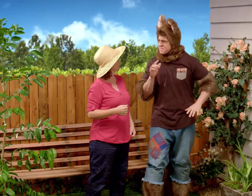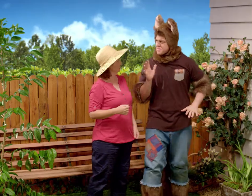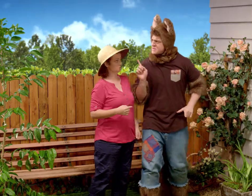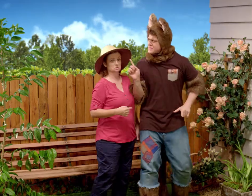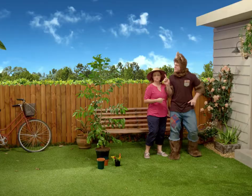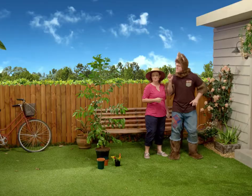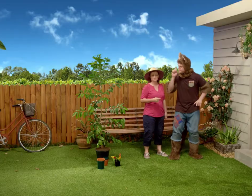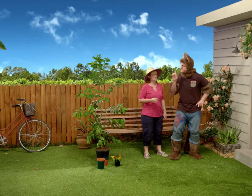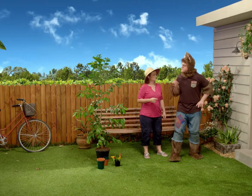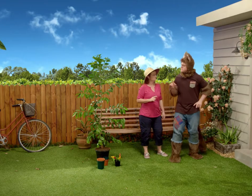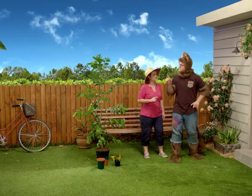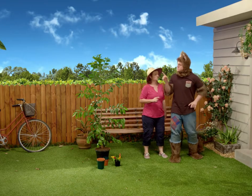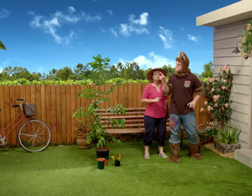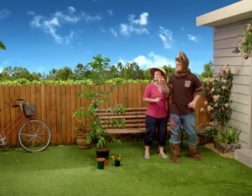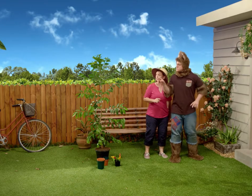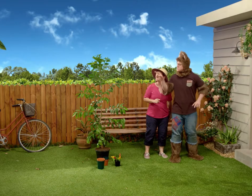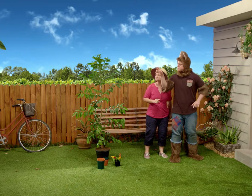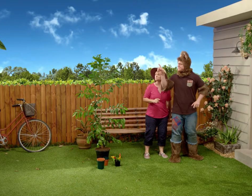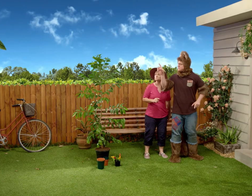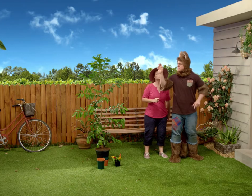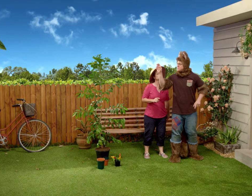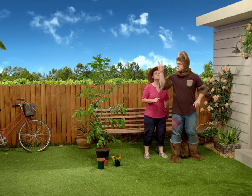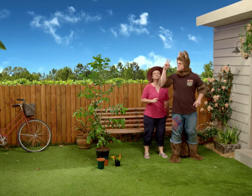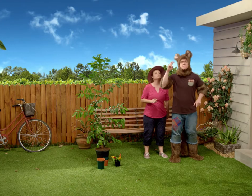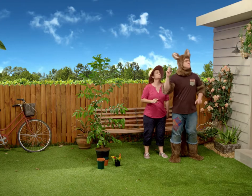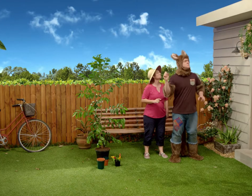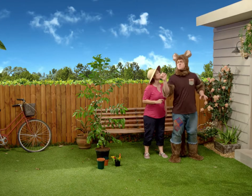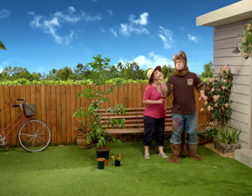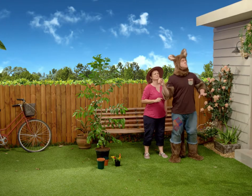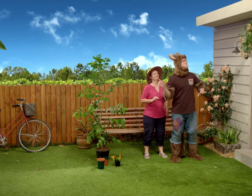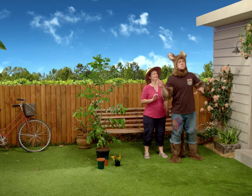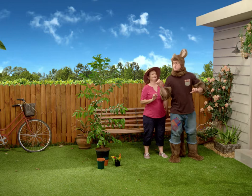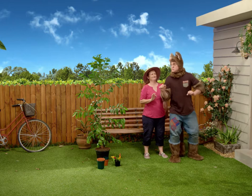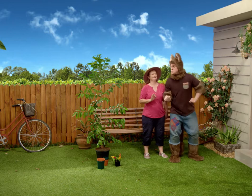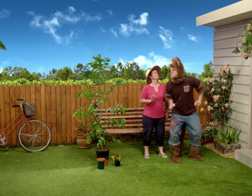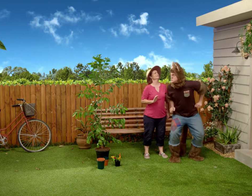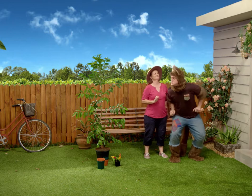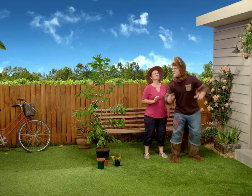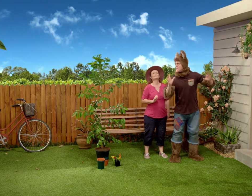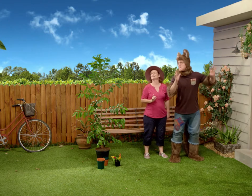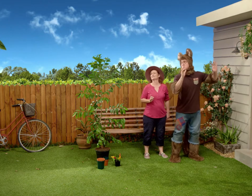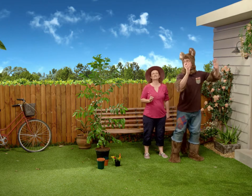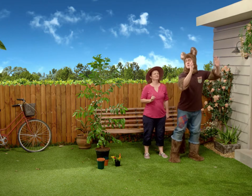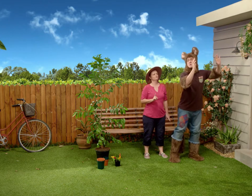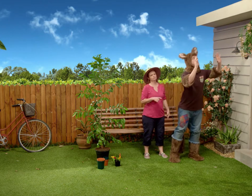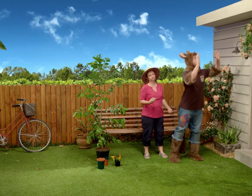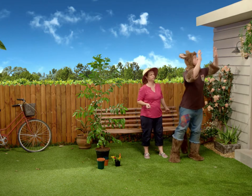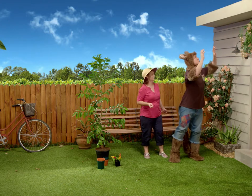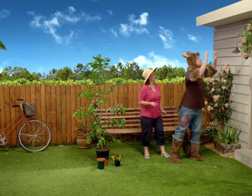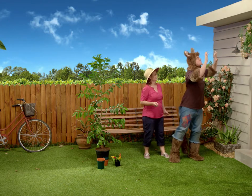I can do it Sally. Hang on, let me think. Maybe if I go up there, I can jump,